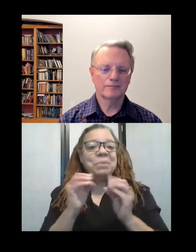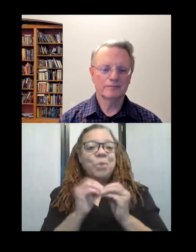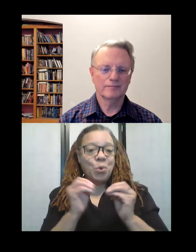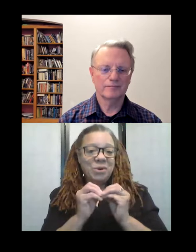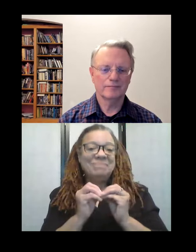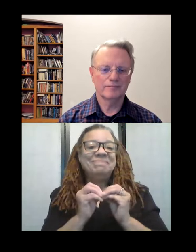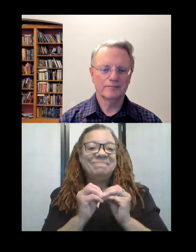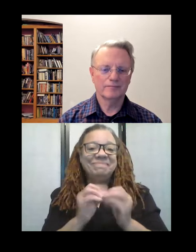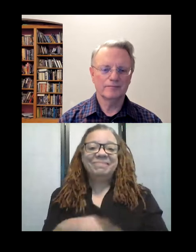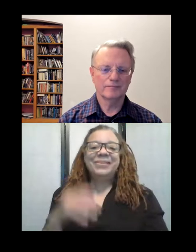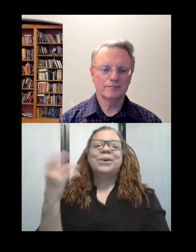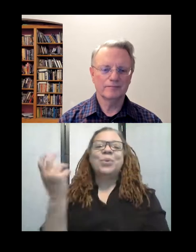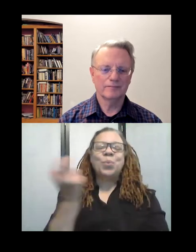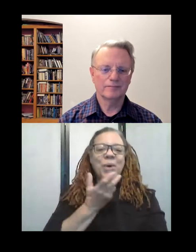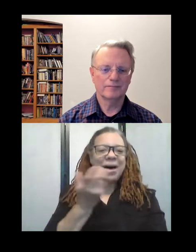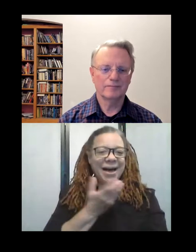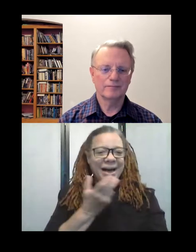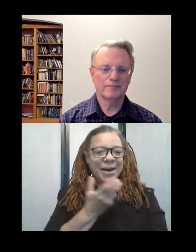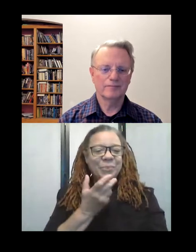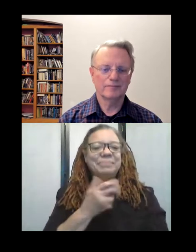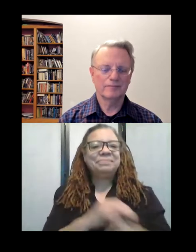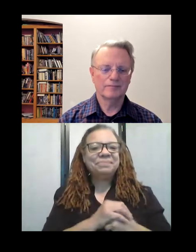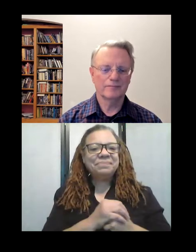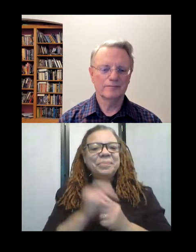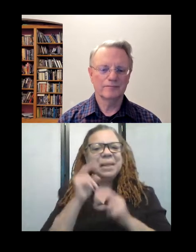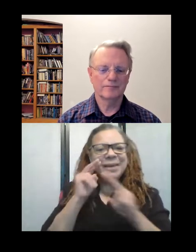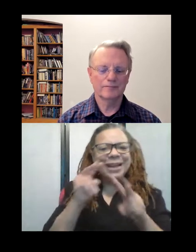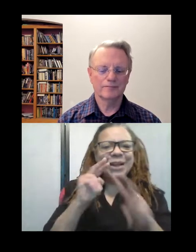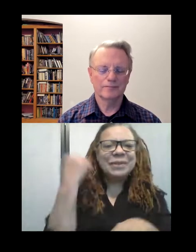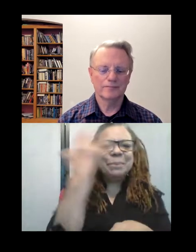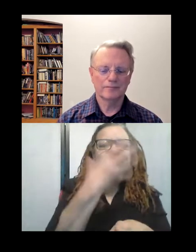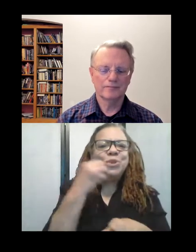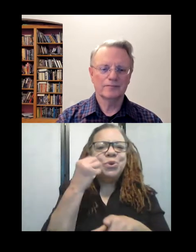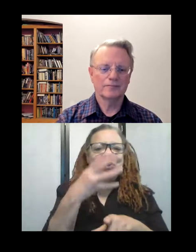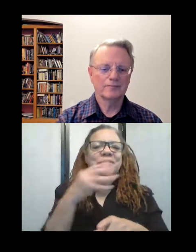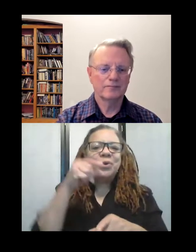Wow! So let's look at some of those beautiful quilts that you have? Sure.